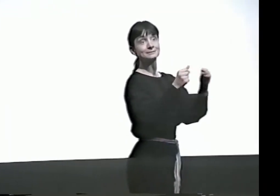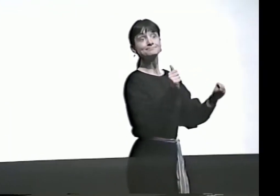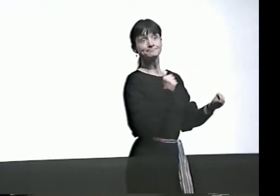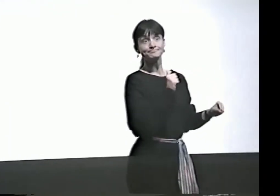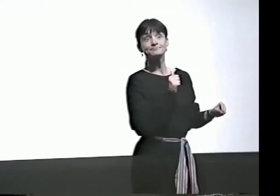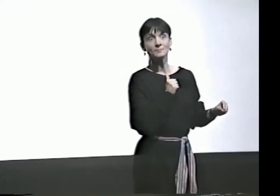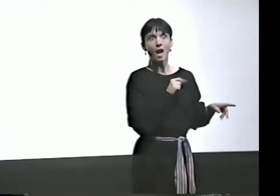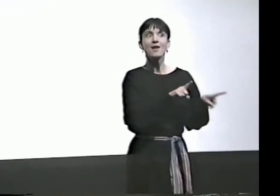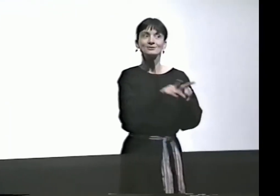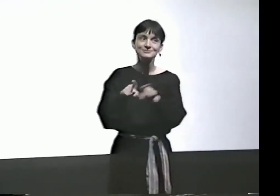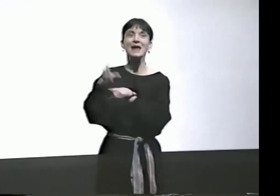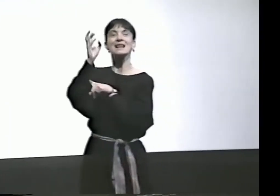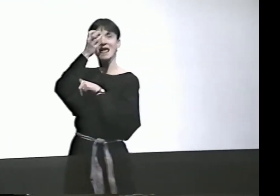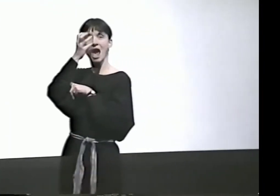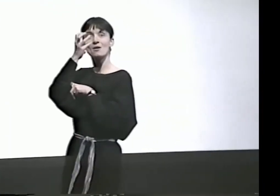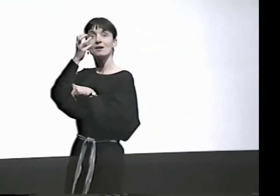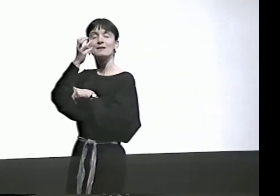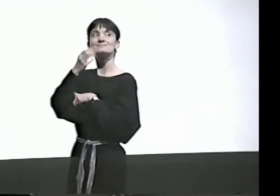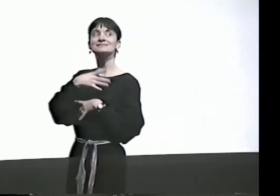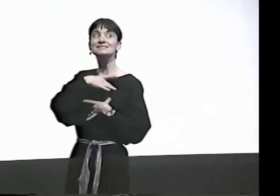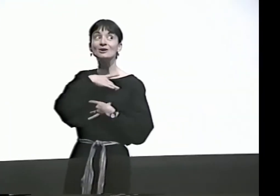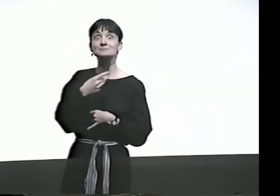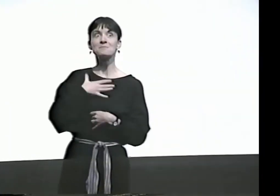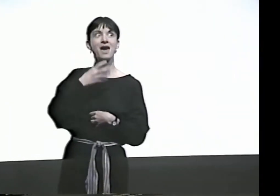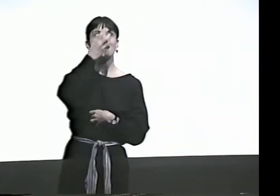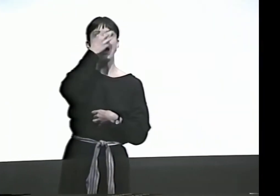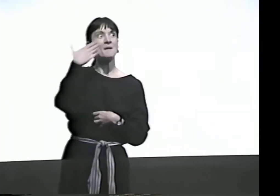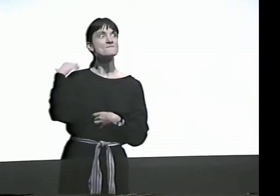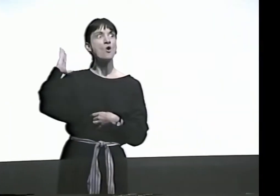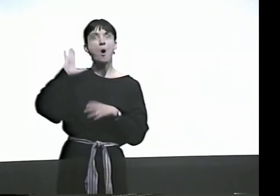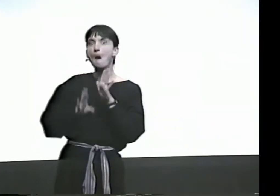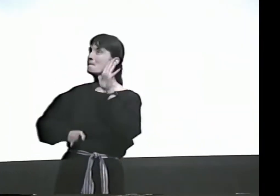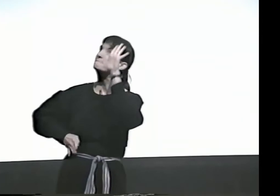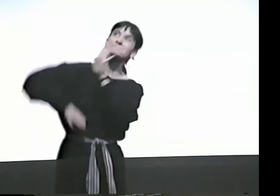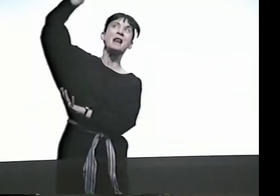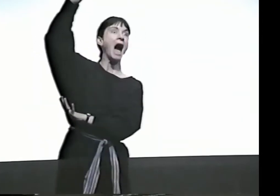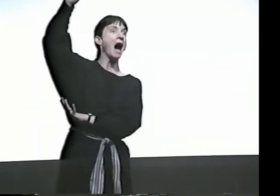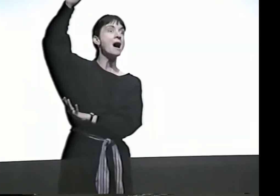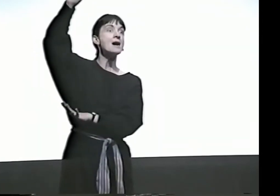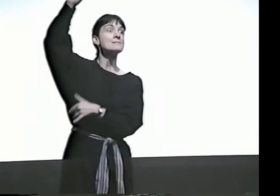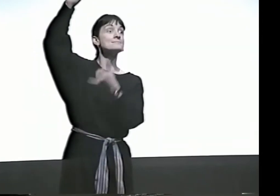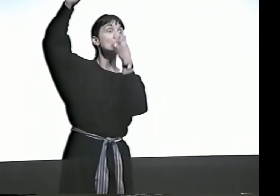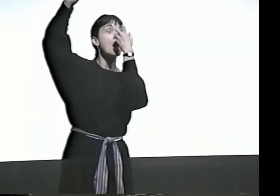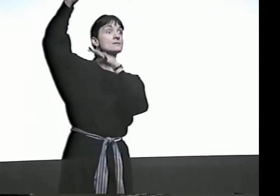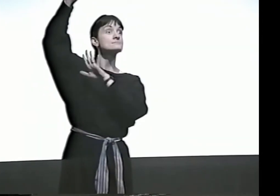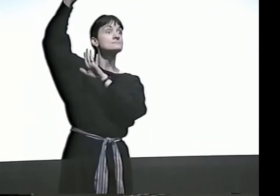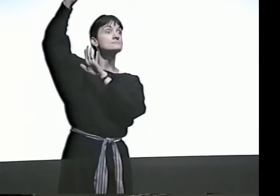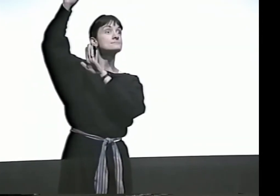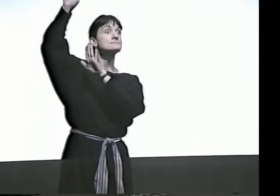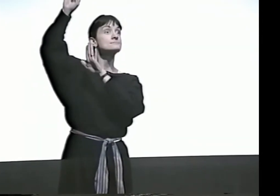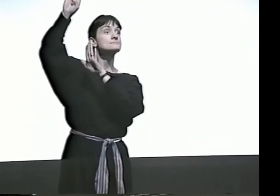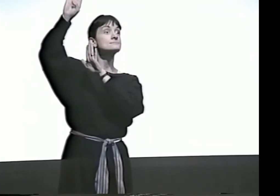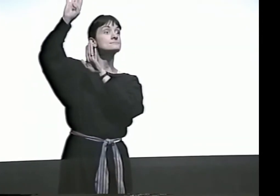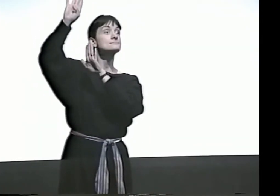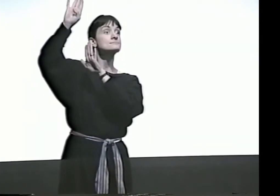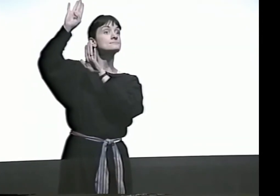I ALSO PERFORM STORIES, AND I'M A CLOWN. I CLOWNED BEFORE. I WAS SO SUCCESSFUL WITH THAT,